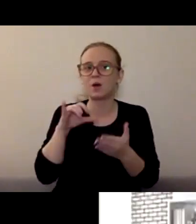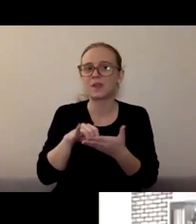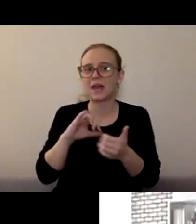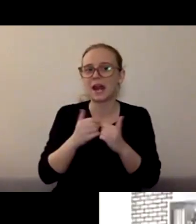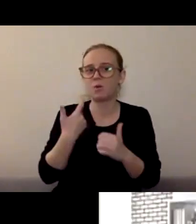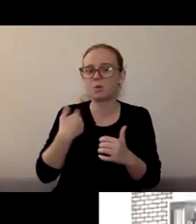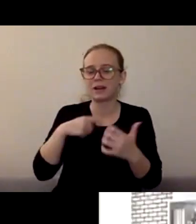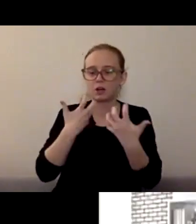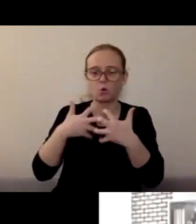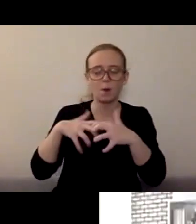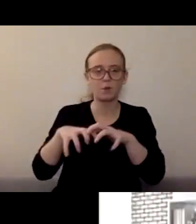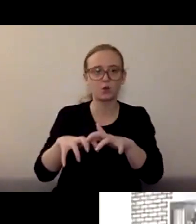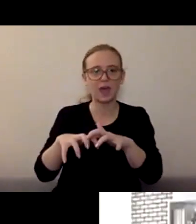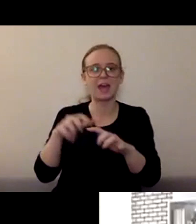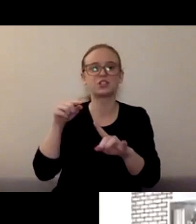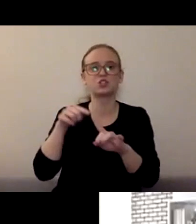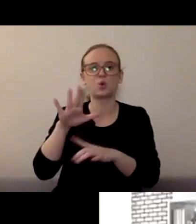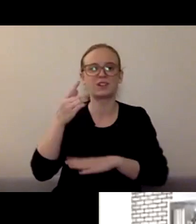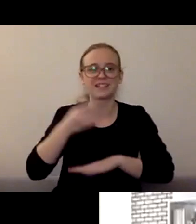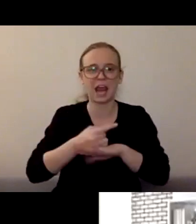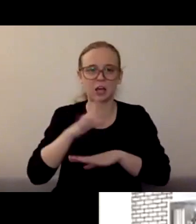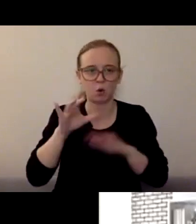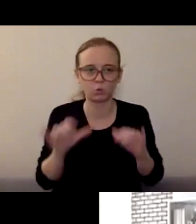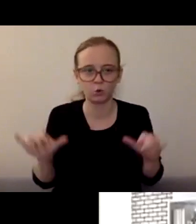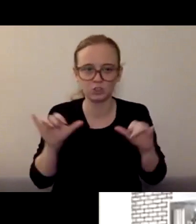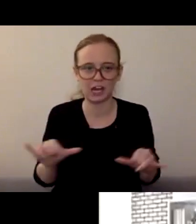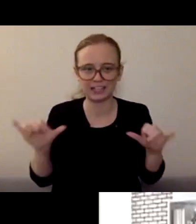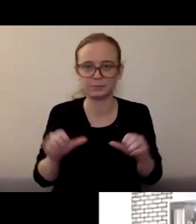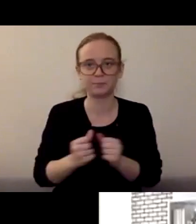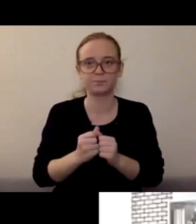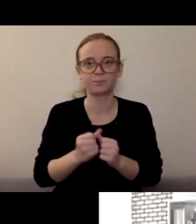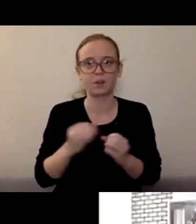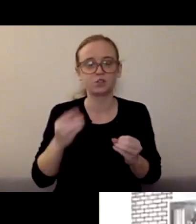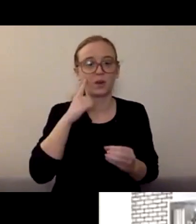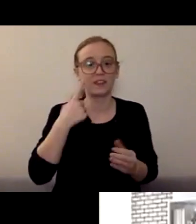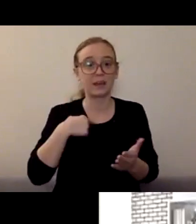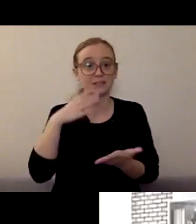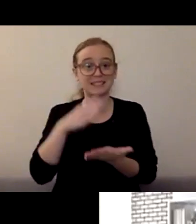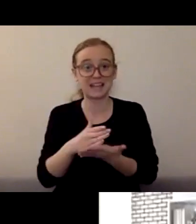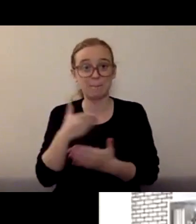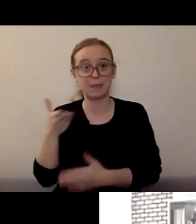I think I'm gonna stop there. And now that we've had just a little kind of an overview